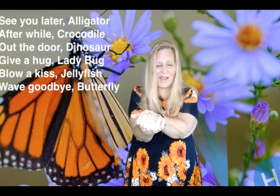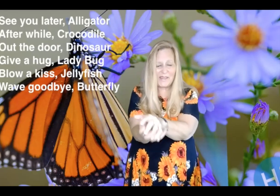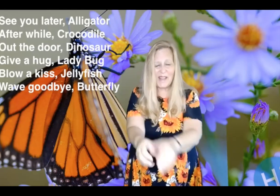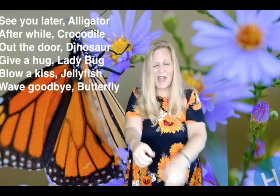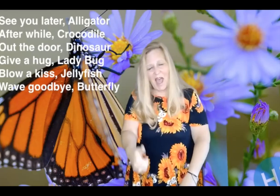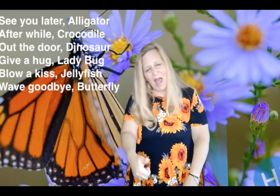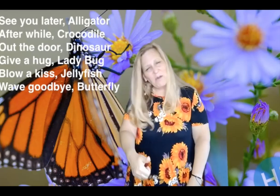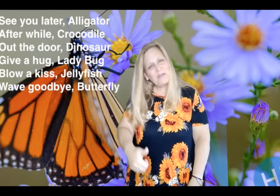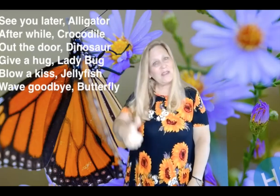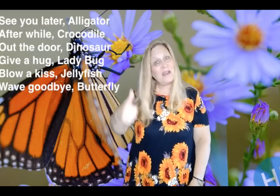Out the door, dinosaur.